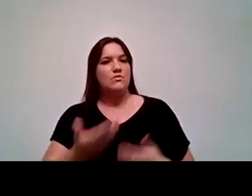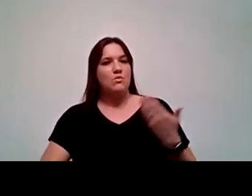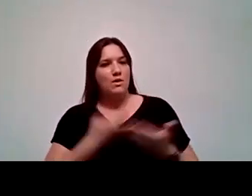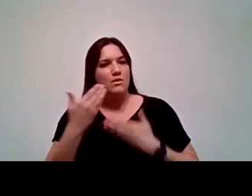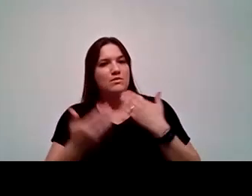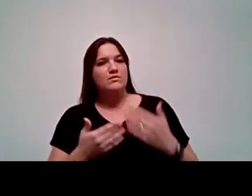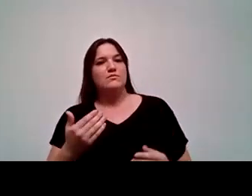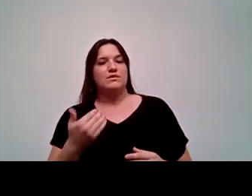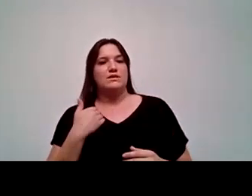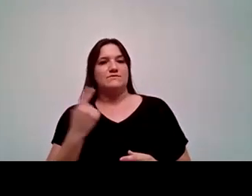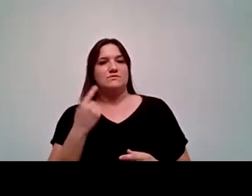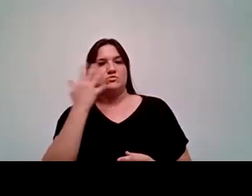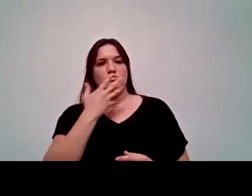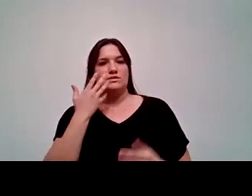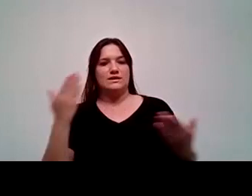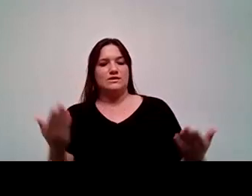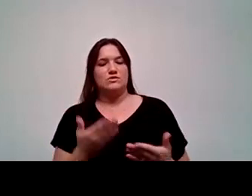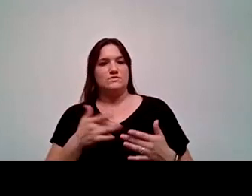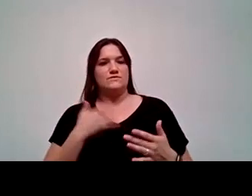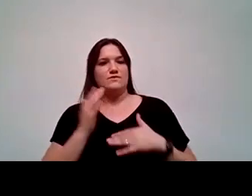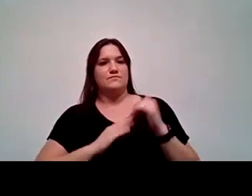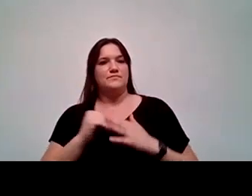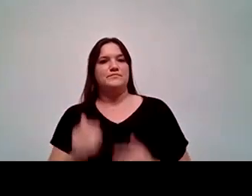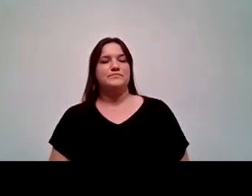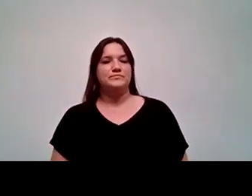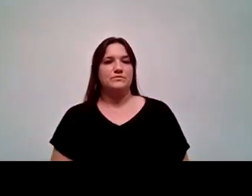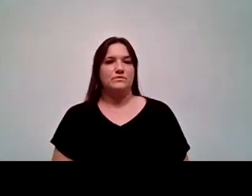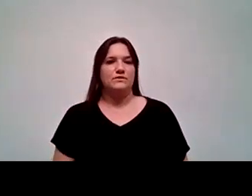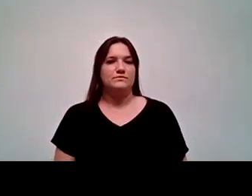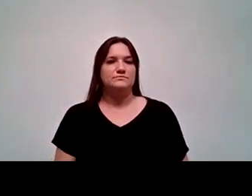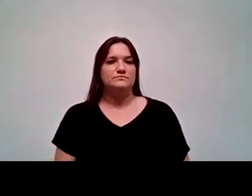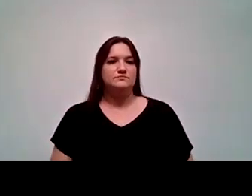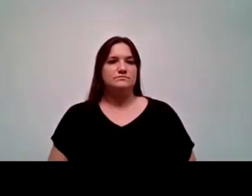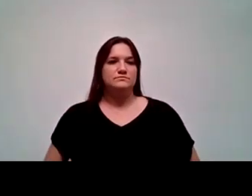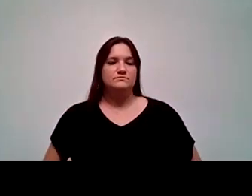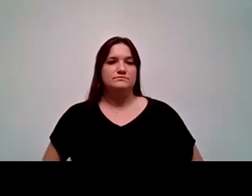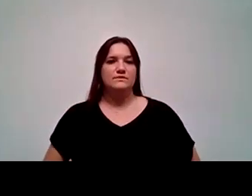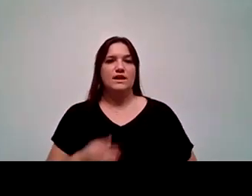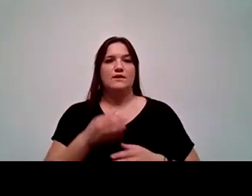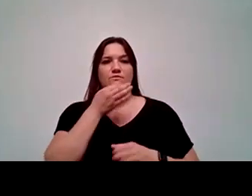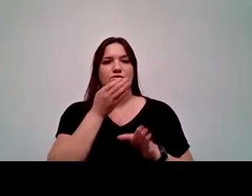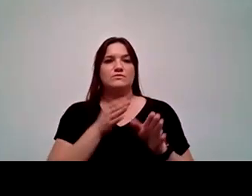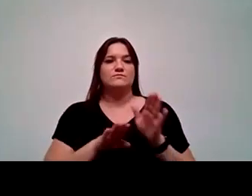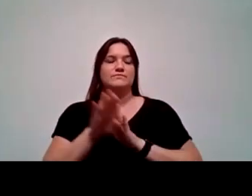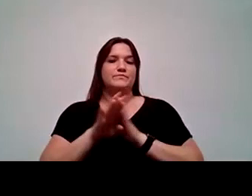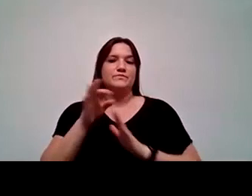that look like them here on campus to really make them feel comfortable. And that professional development for faculty and staff also to make sure